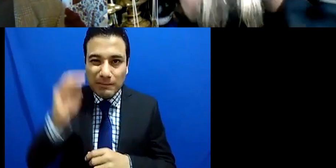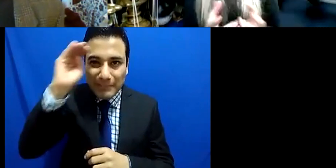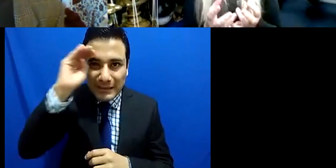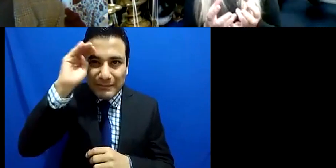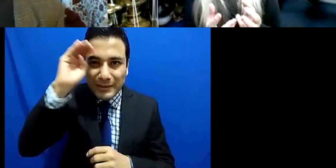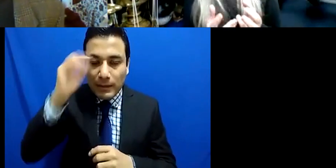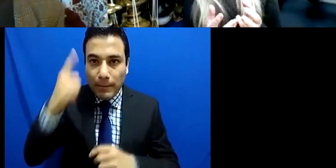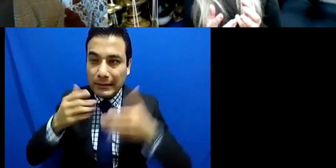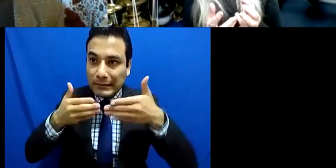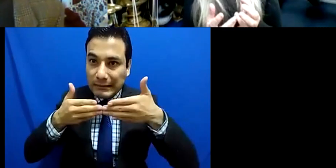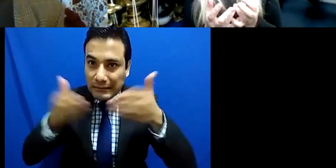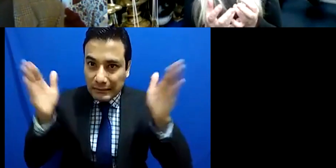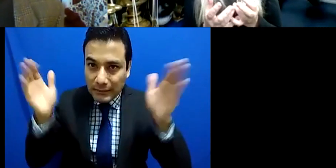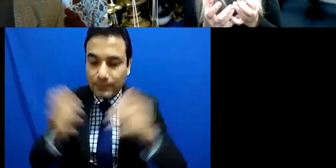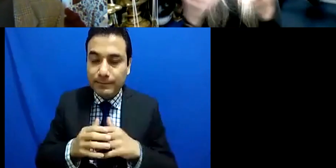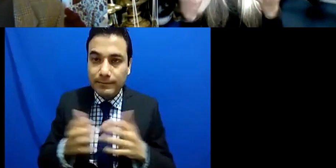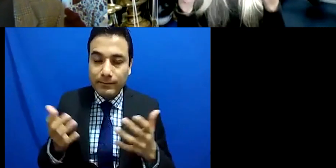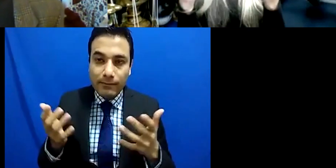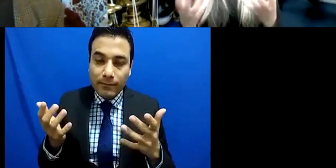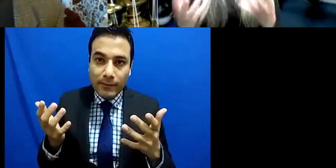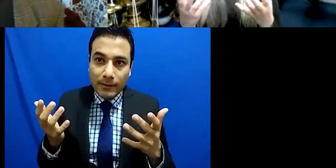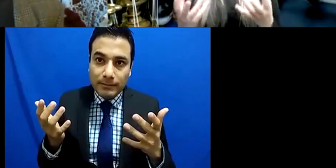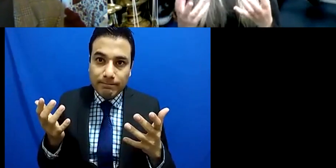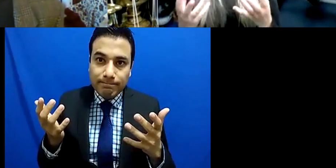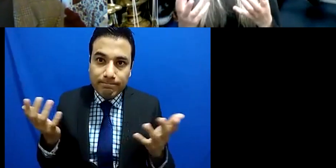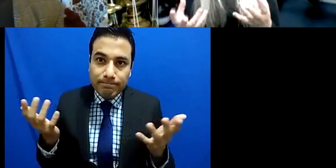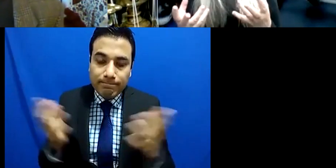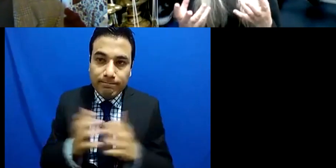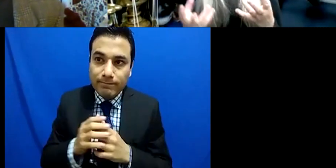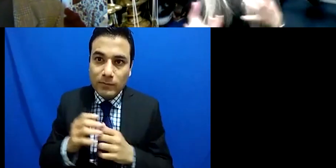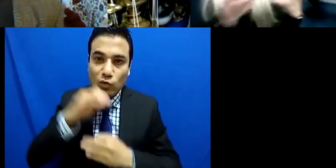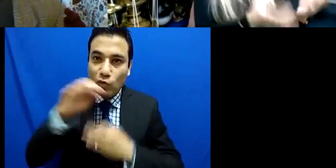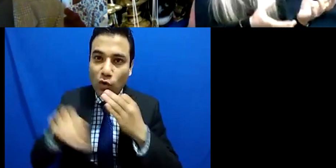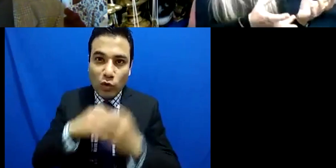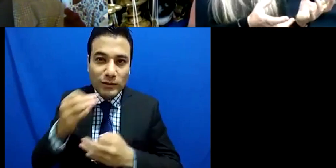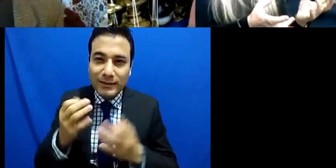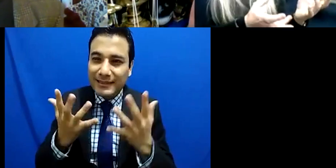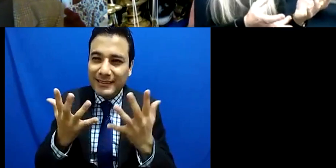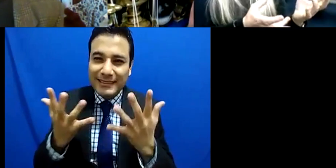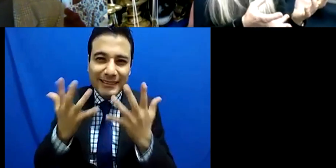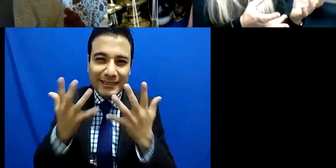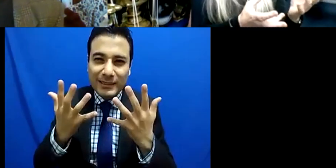piece of music together and giving as good a performance as we possibly can for our audience